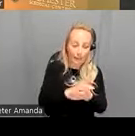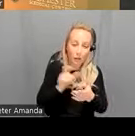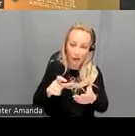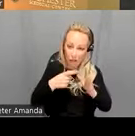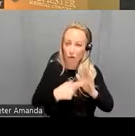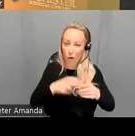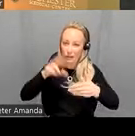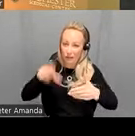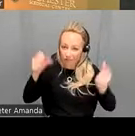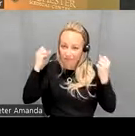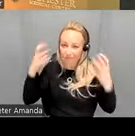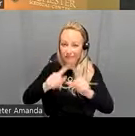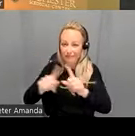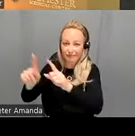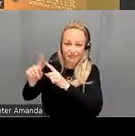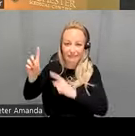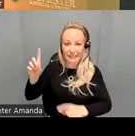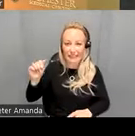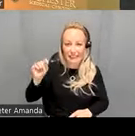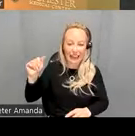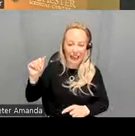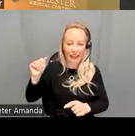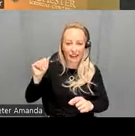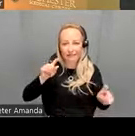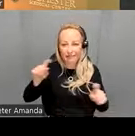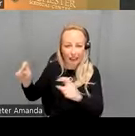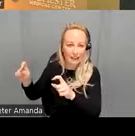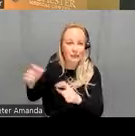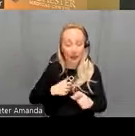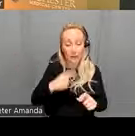the results in multiple data sets so I'm going to show you data that I personally collected at